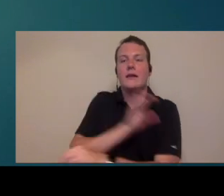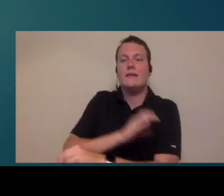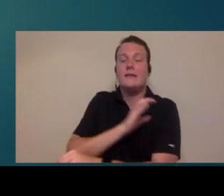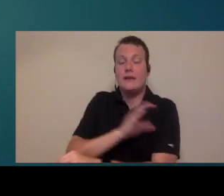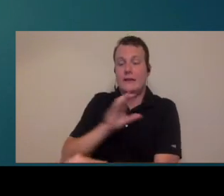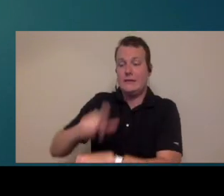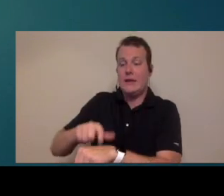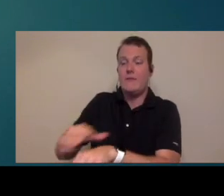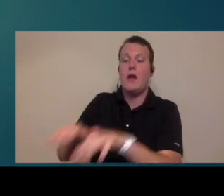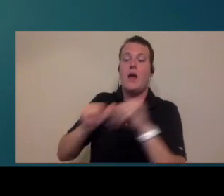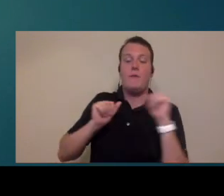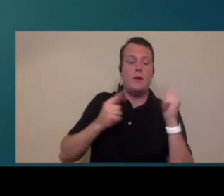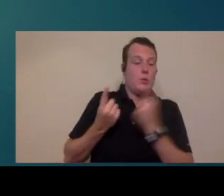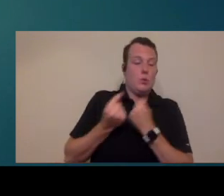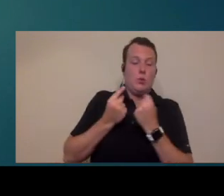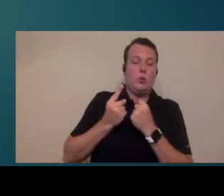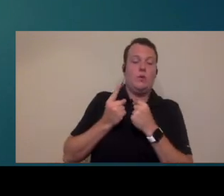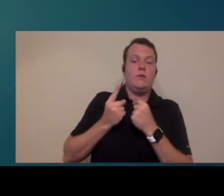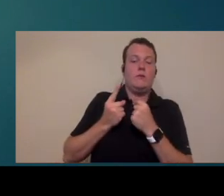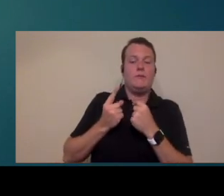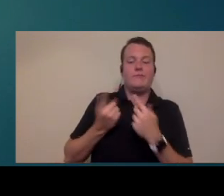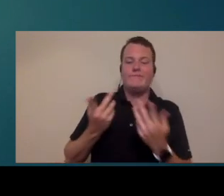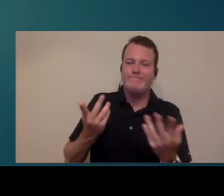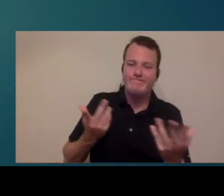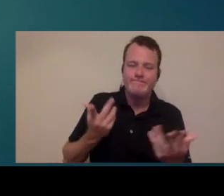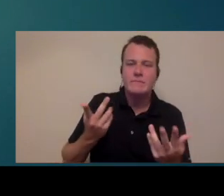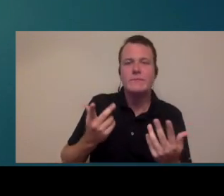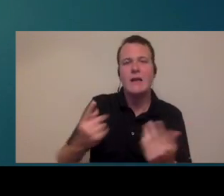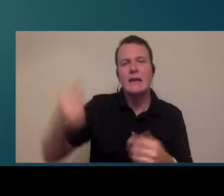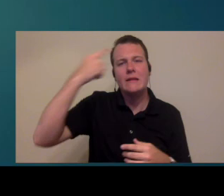spending their time not generating revenue so I think the more tasks that